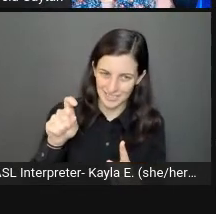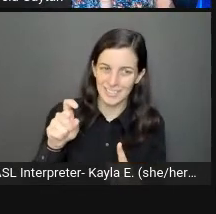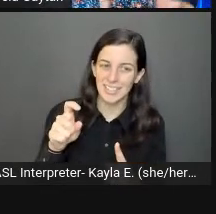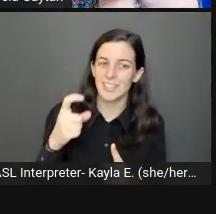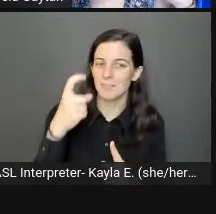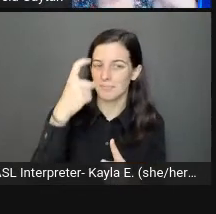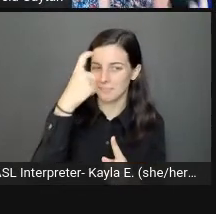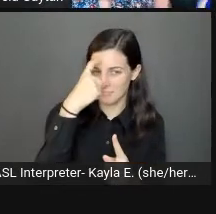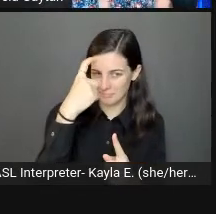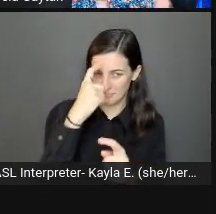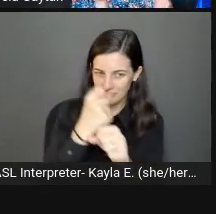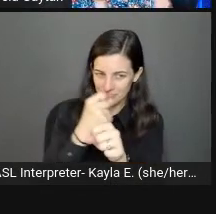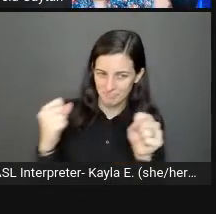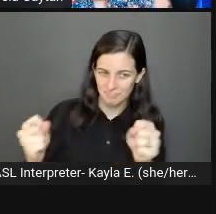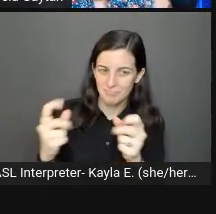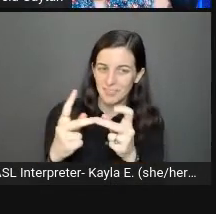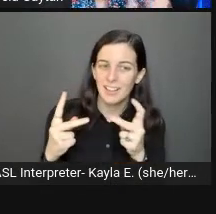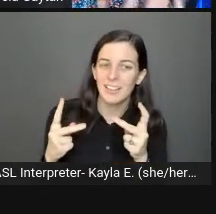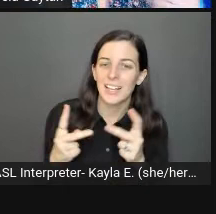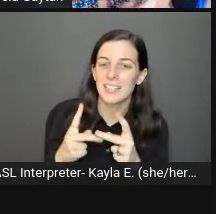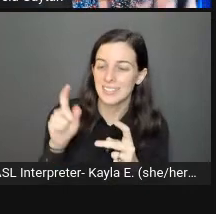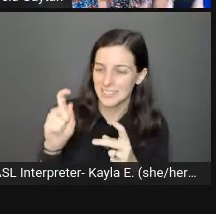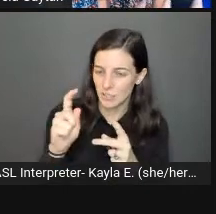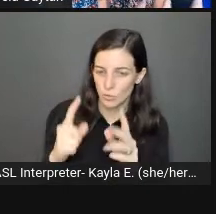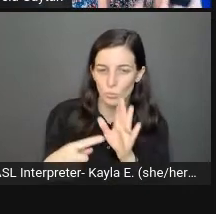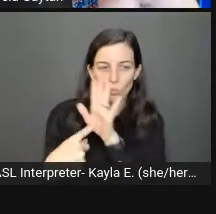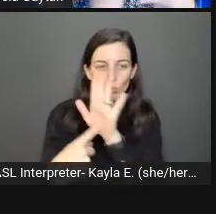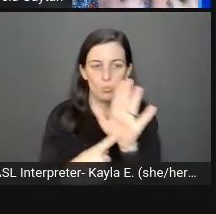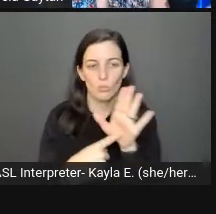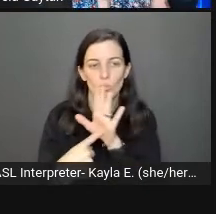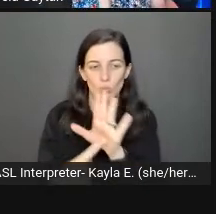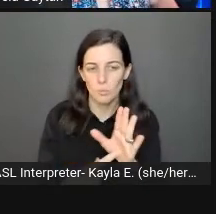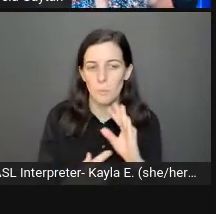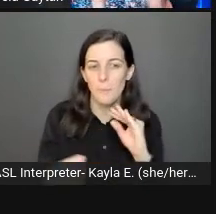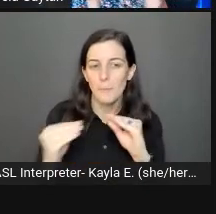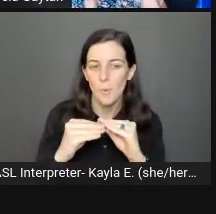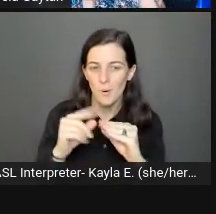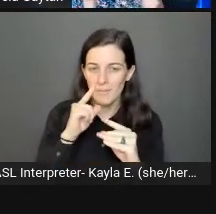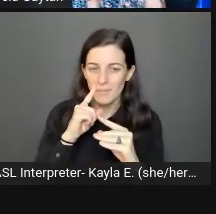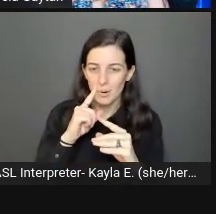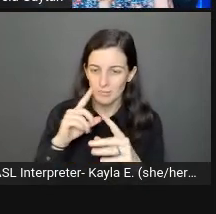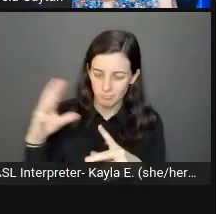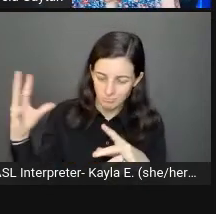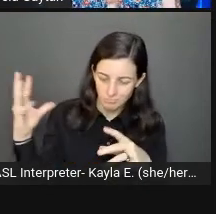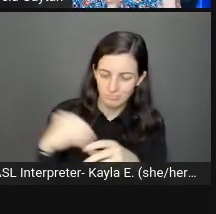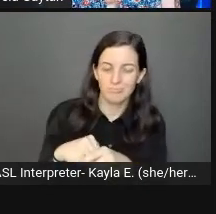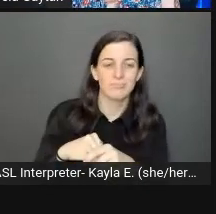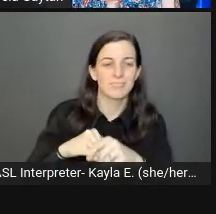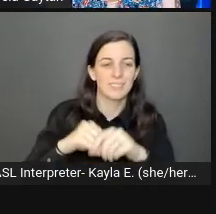or need to be represented more in order to be inclusive and diverse in our accessibility efforts.